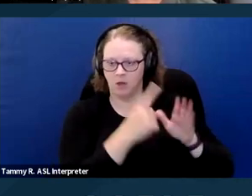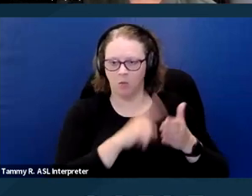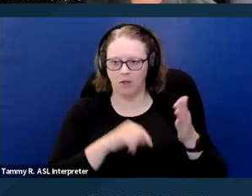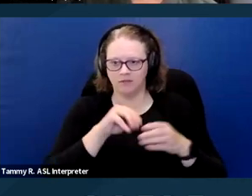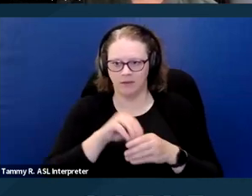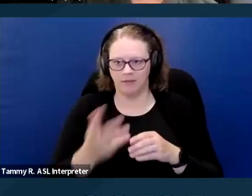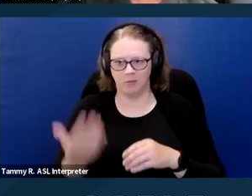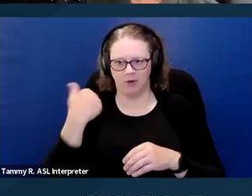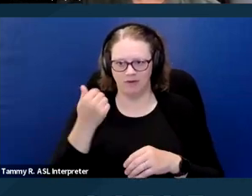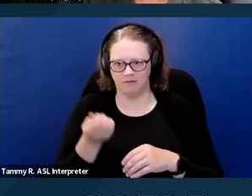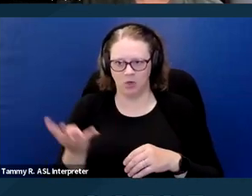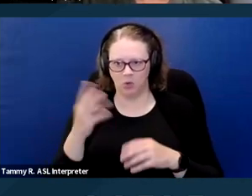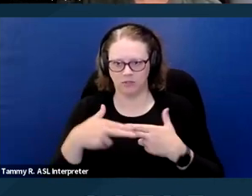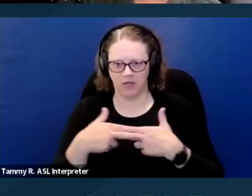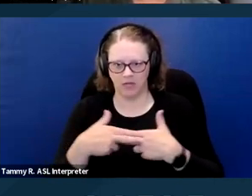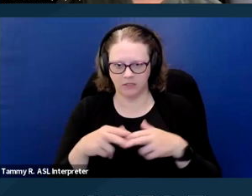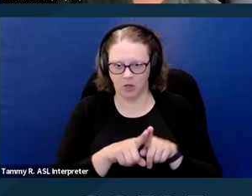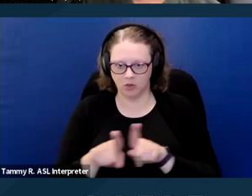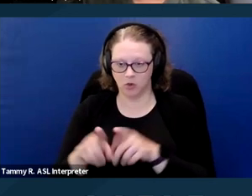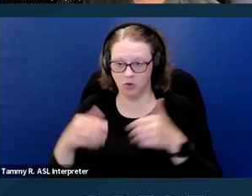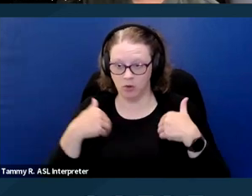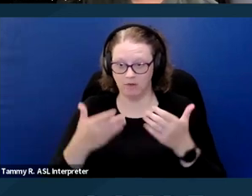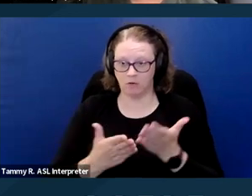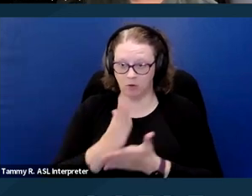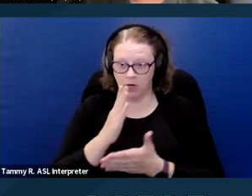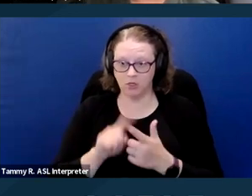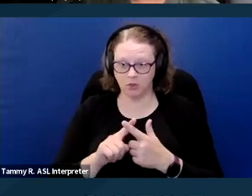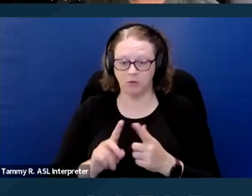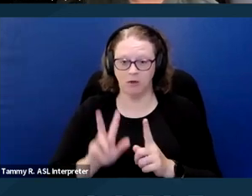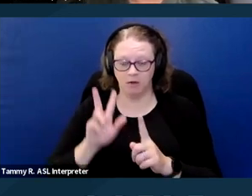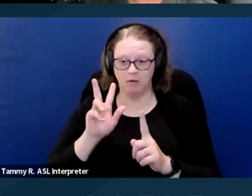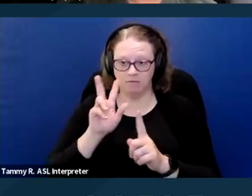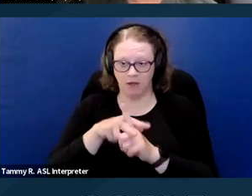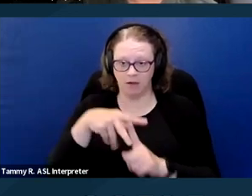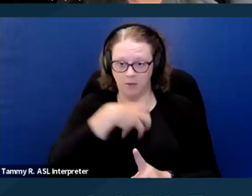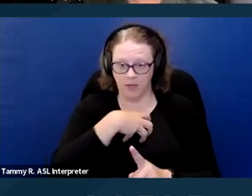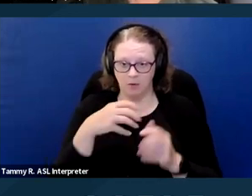the previous couple of slides. You also have the right to file a complaint with the Civil Rights Department at the state level.